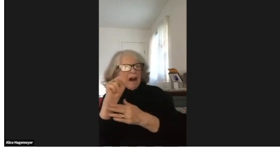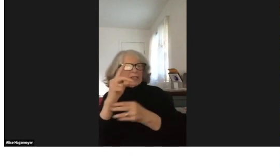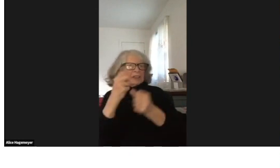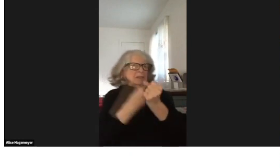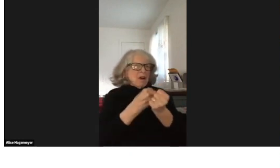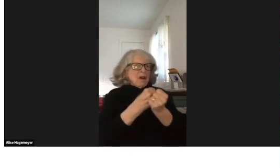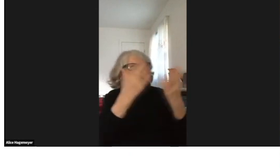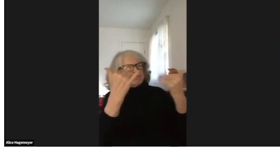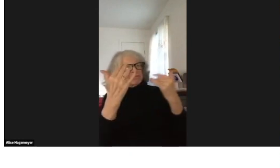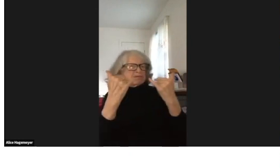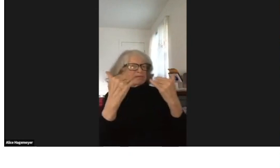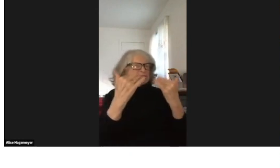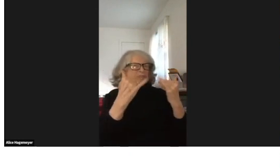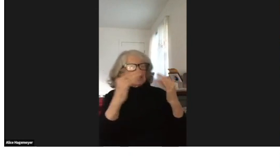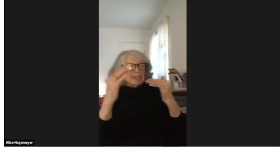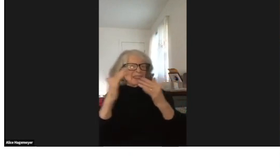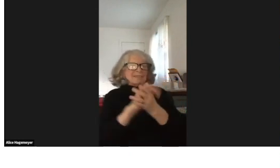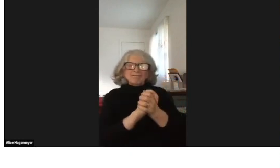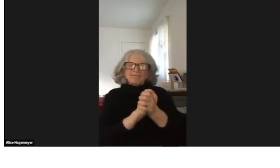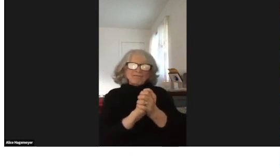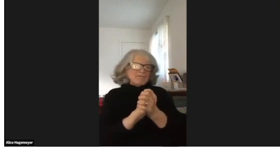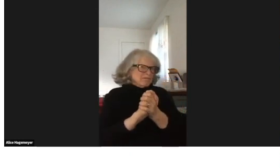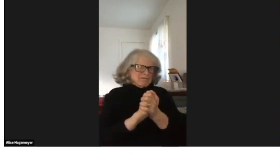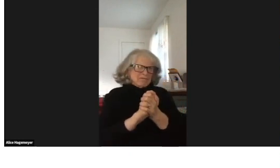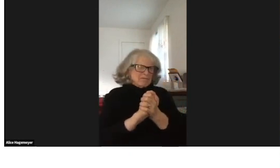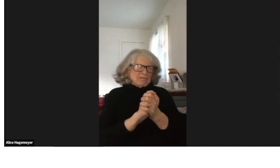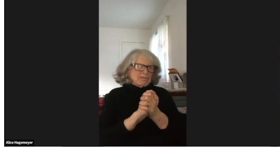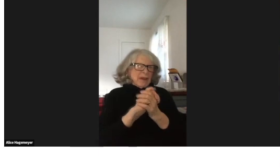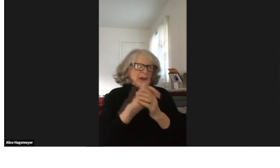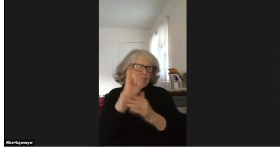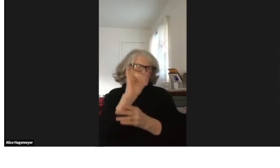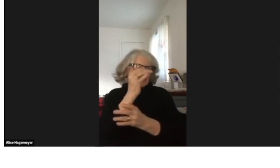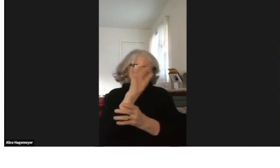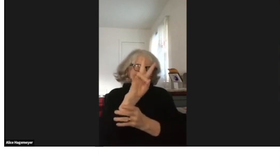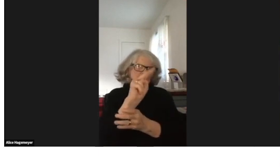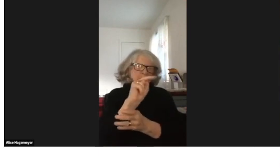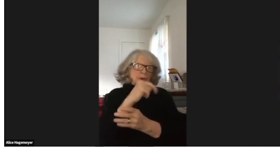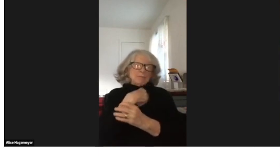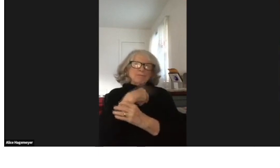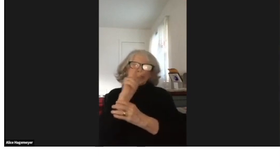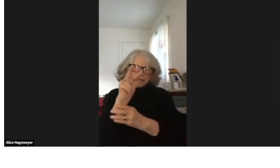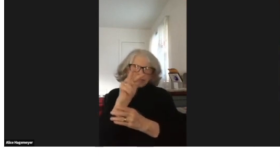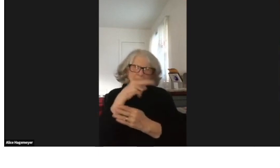You know, there was other people that are saying, "No, it's bad and we need funds to help these deaf people."